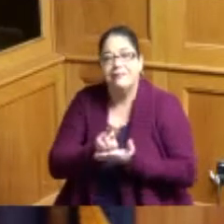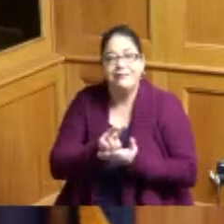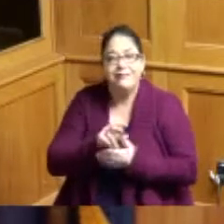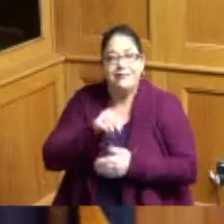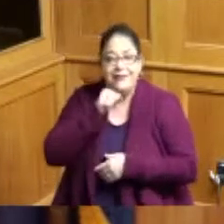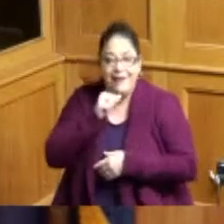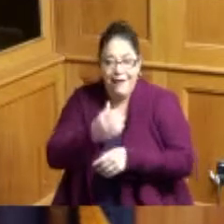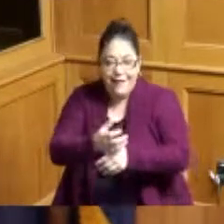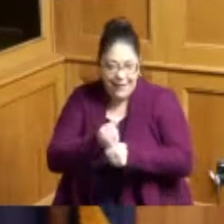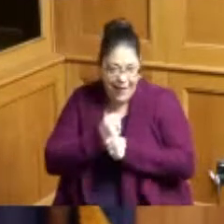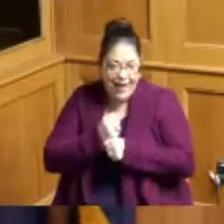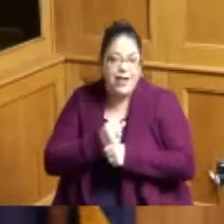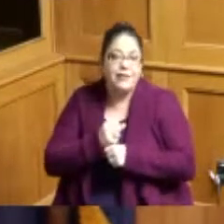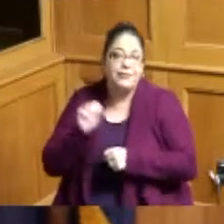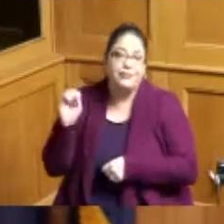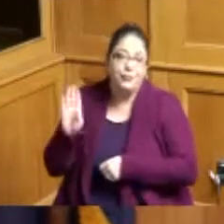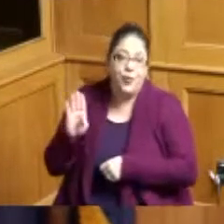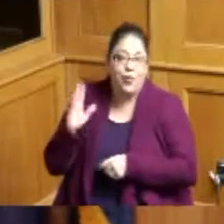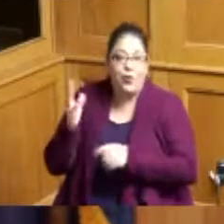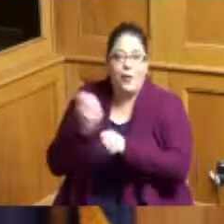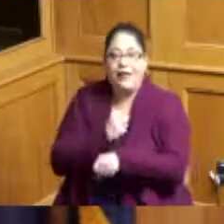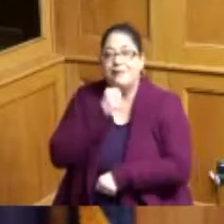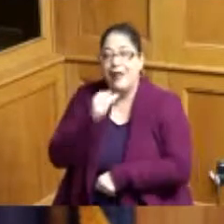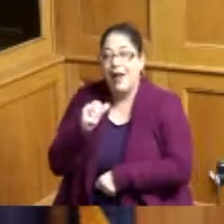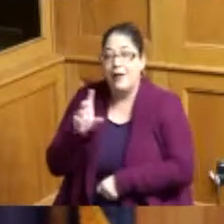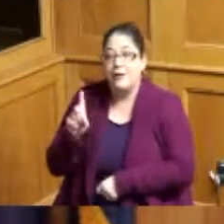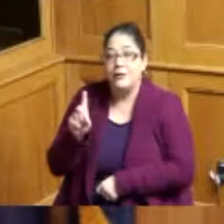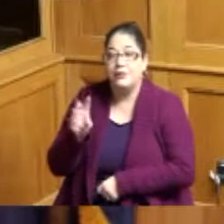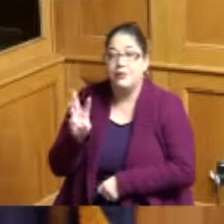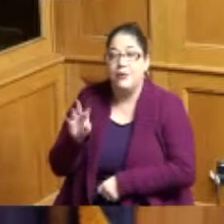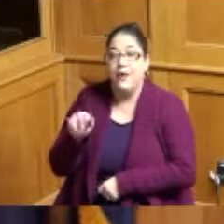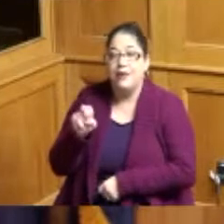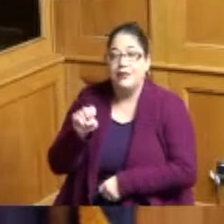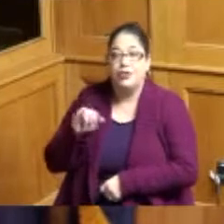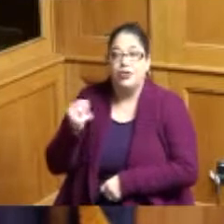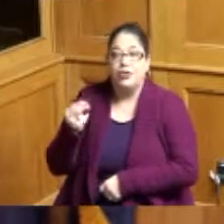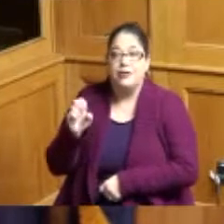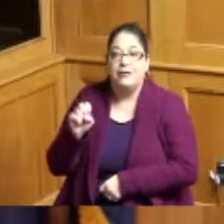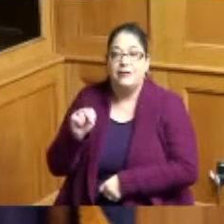win the Super Bowl but I think Dwayne Johnson said it best at the Super Bowl when he introduced both